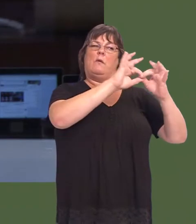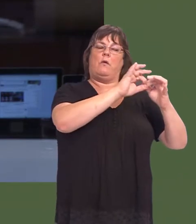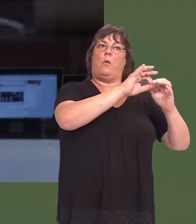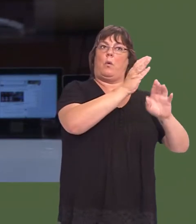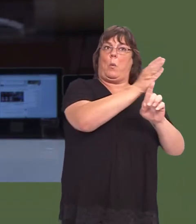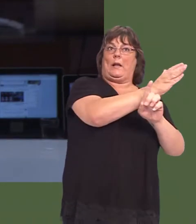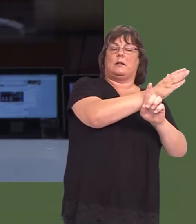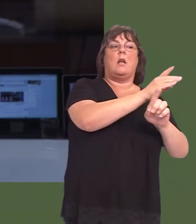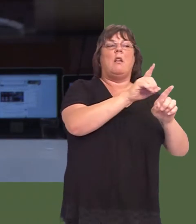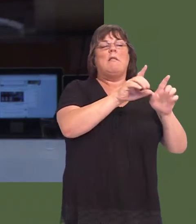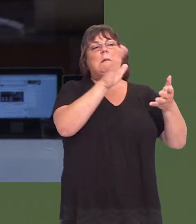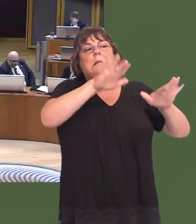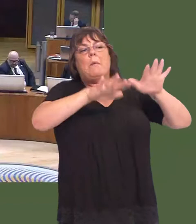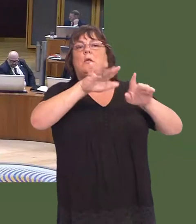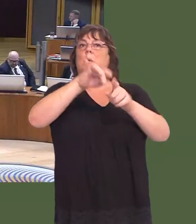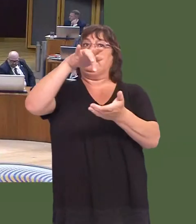the city regions.